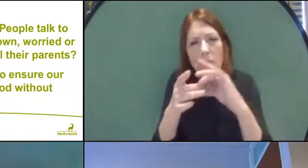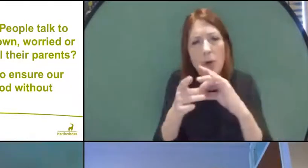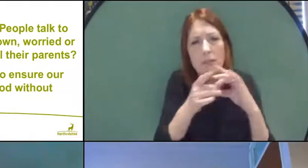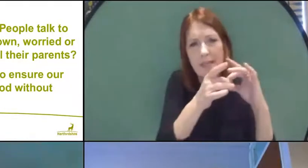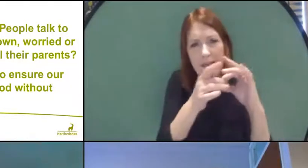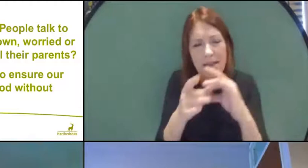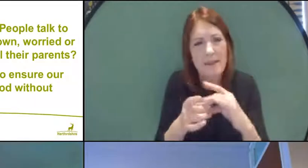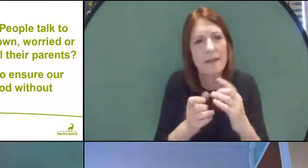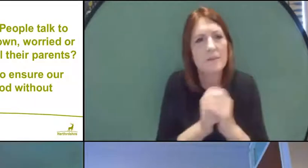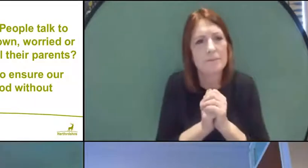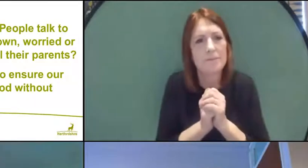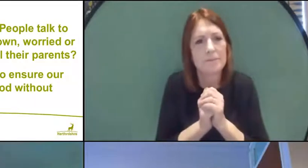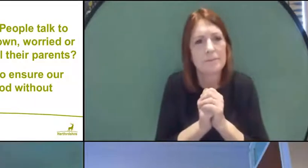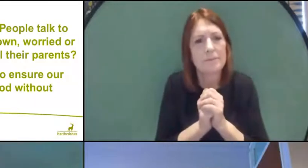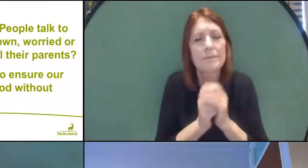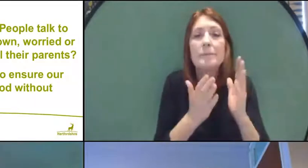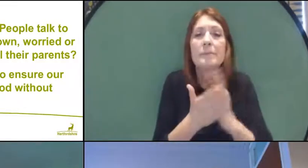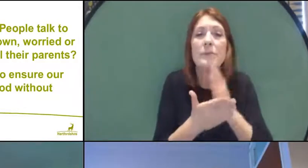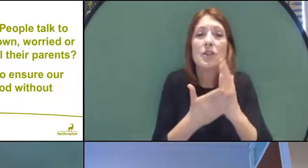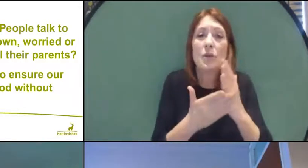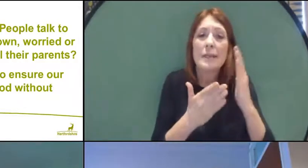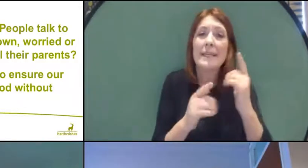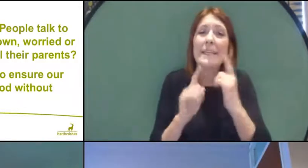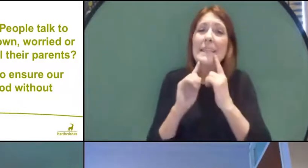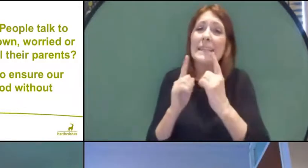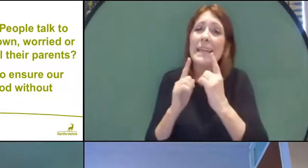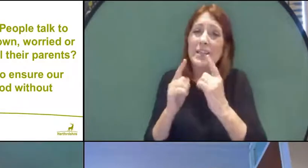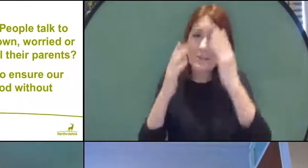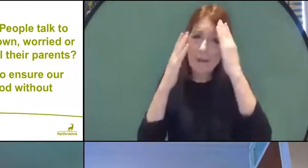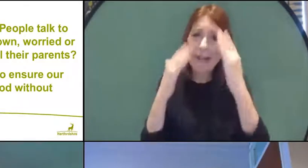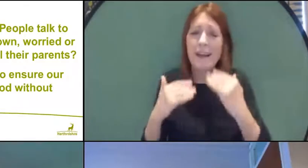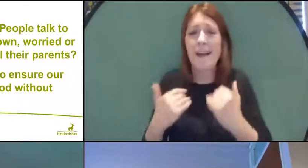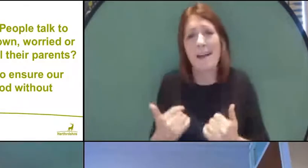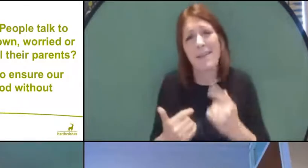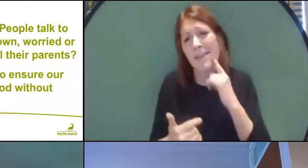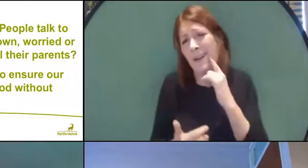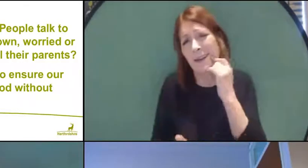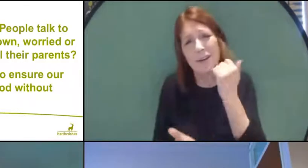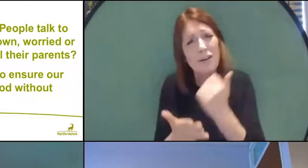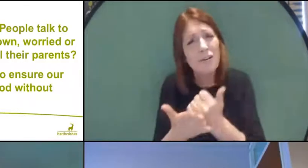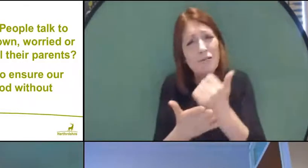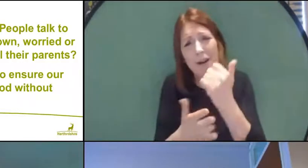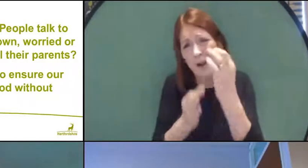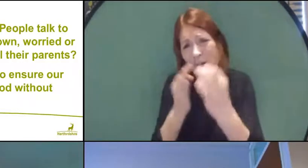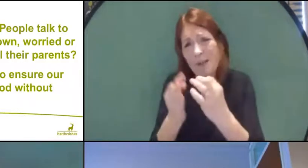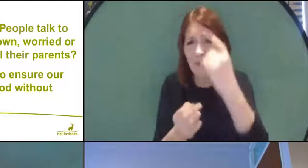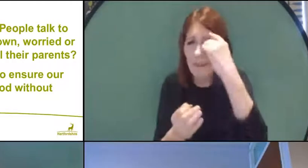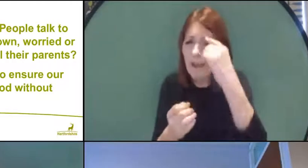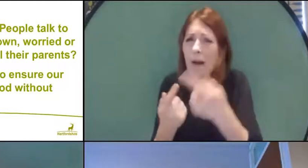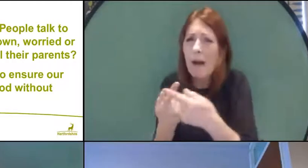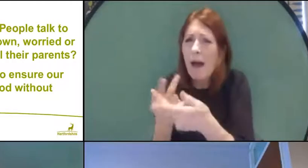issue about ensuring our teachers' mental health - what a great question that is. I mean it's fantastic that we're thinking about others and that we're really engaging